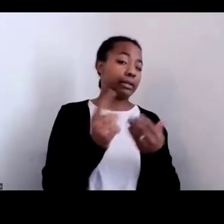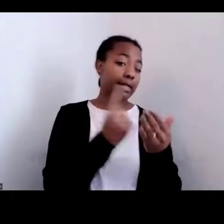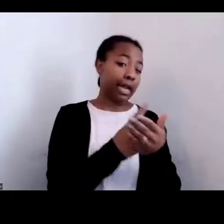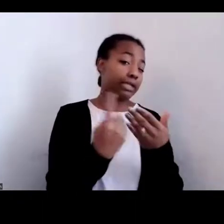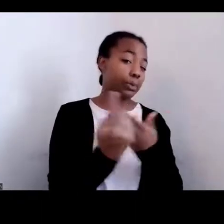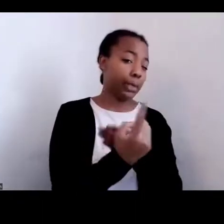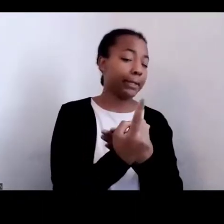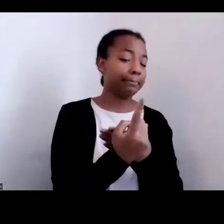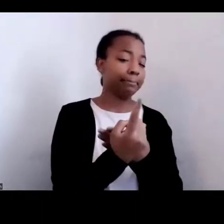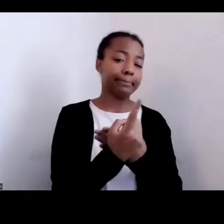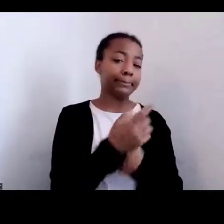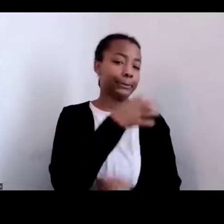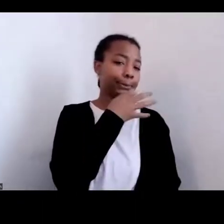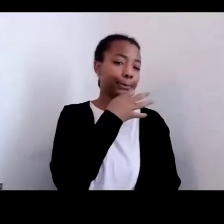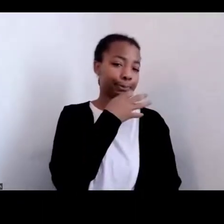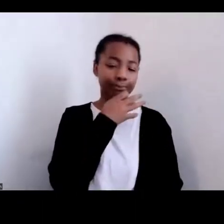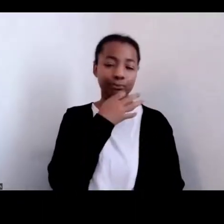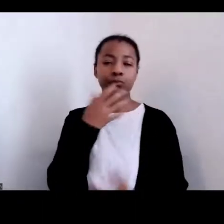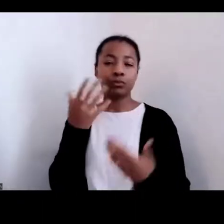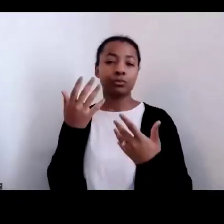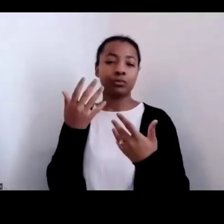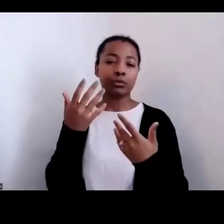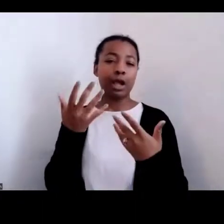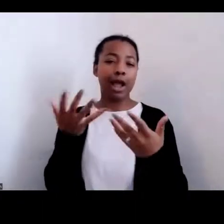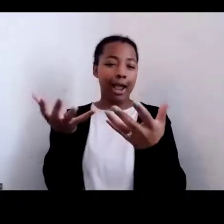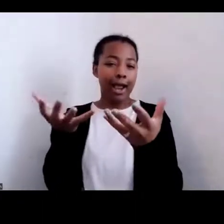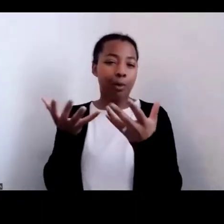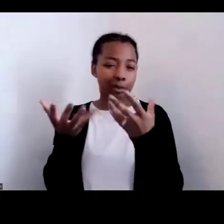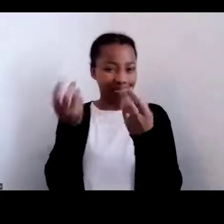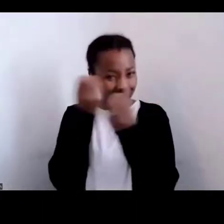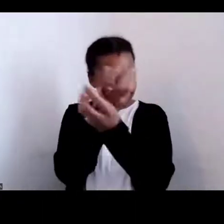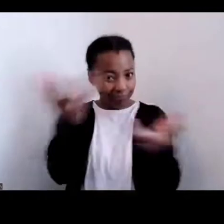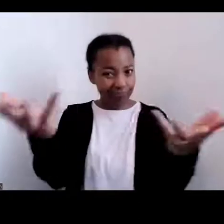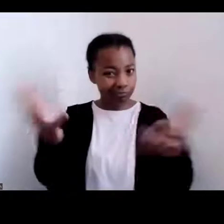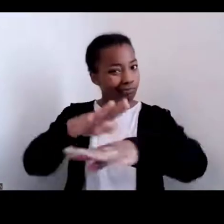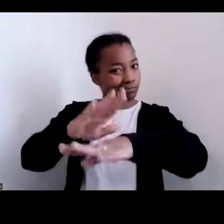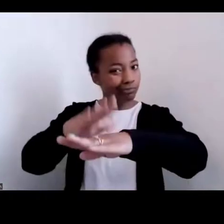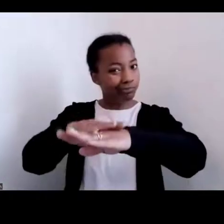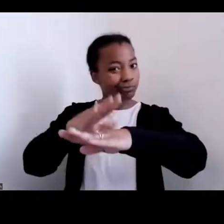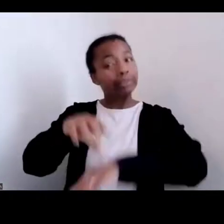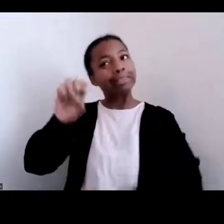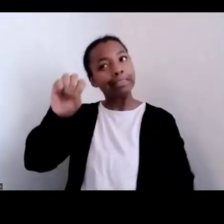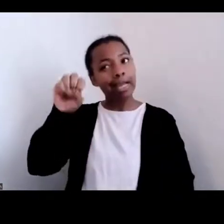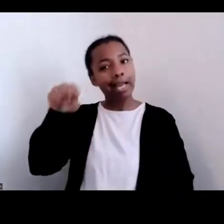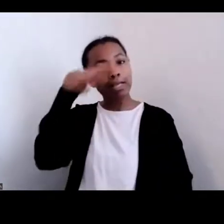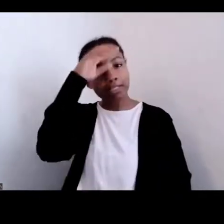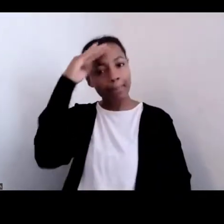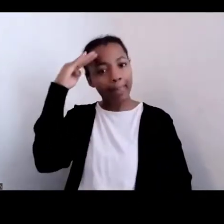Yes, those foods were absolutely scraps, awful, a peck of meal.